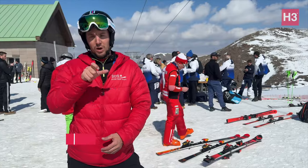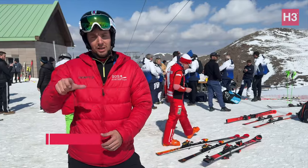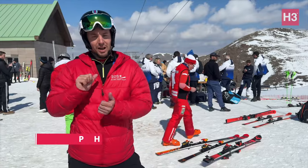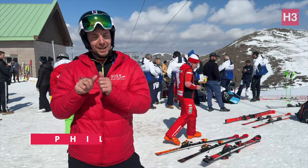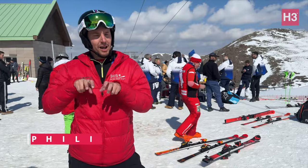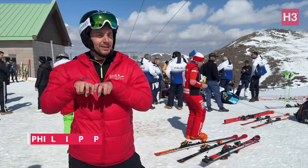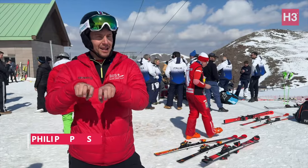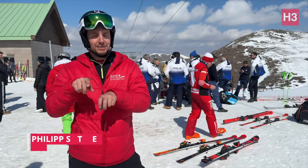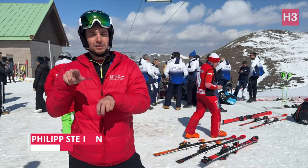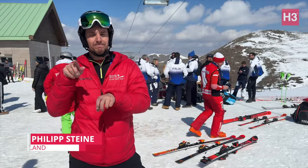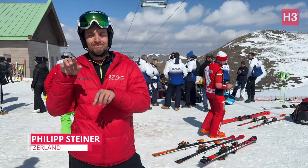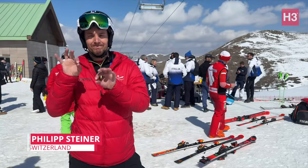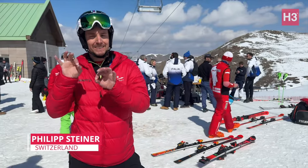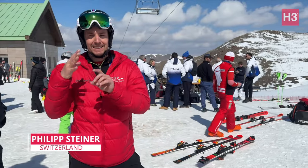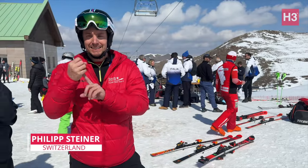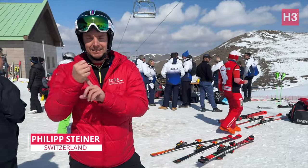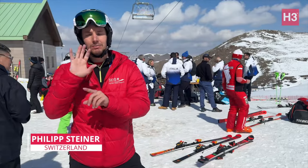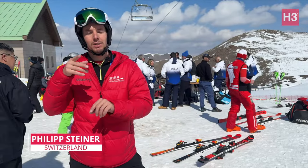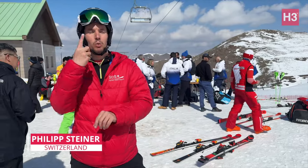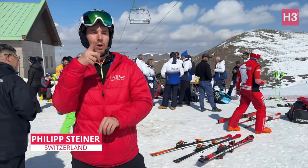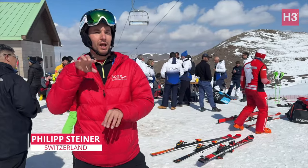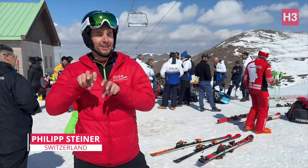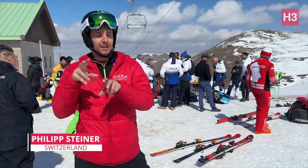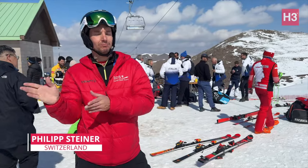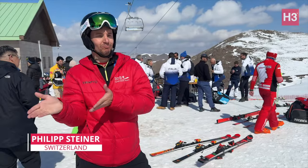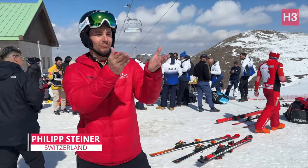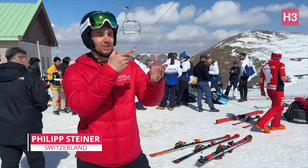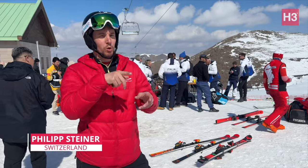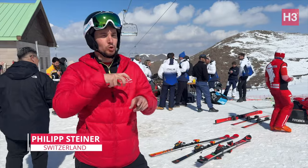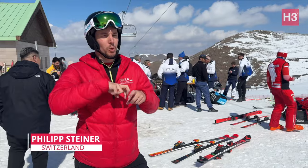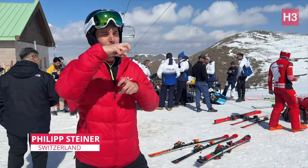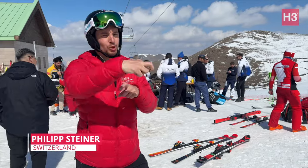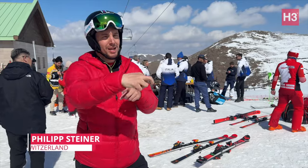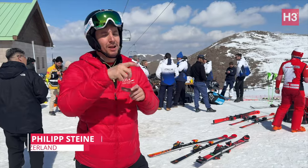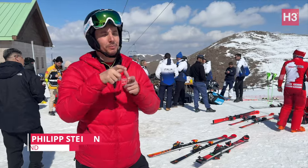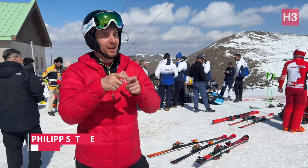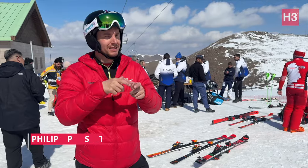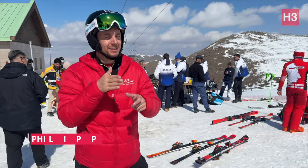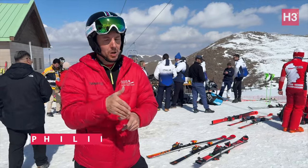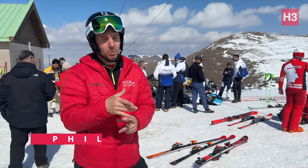[Philipp]: We have twenty athletes in total, one athlete was willing to compete in slopestyle and parallel slalom. I gave him the